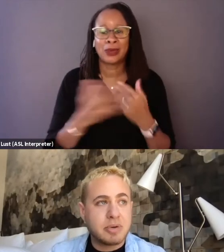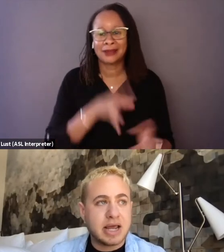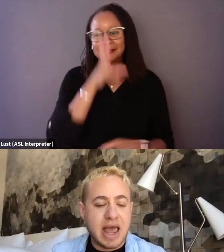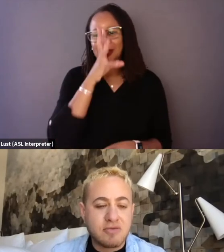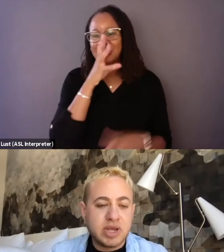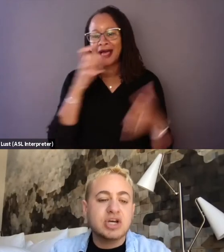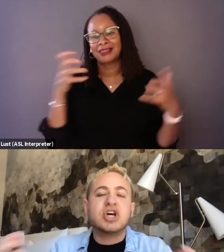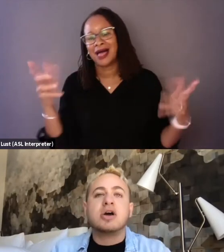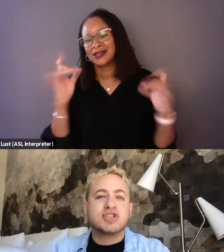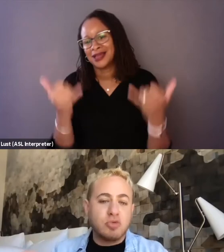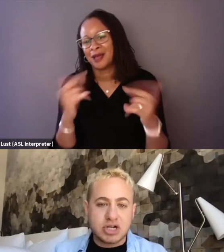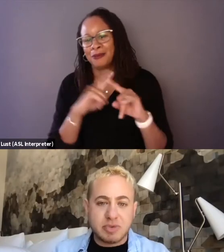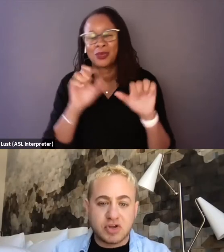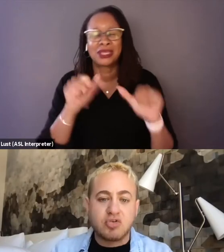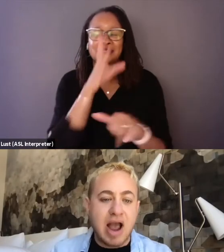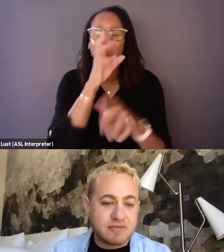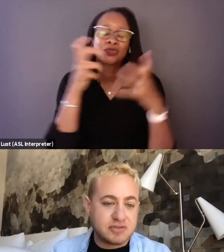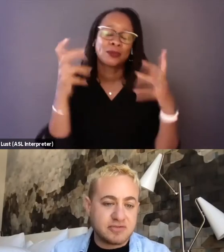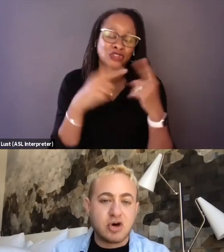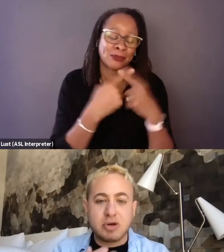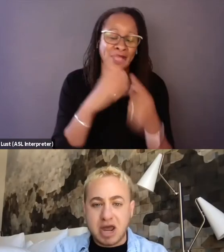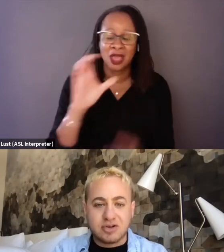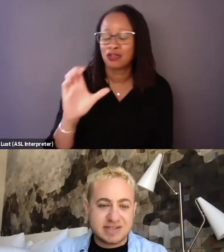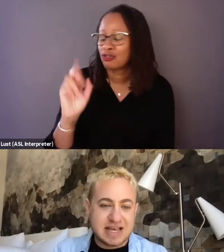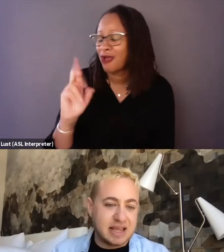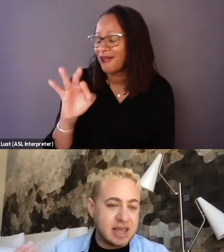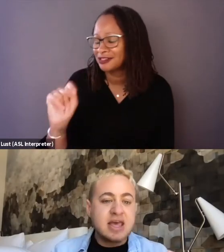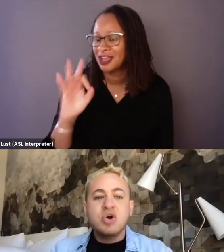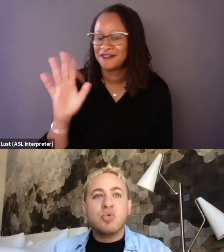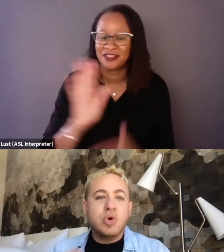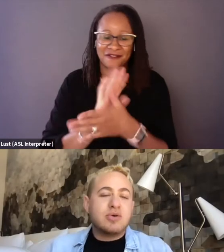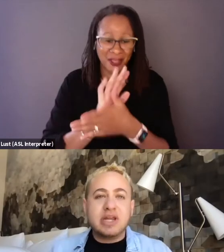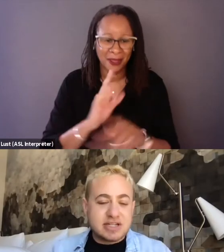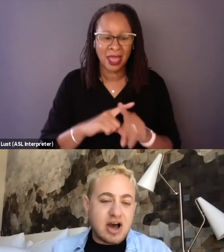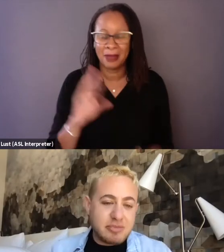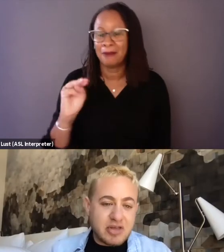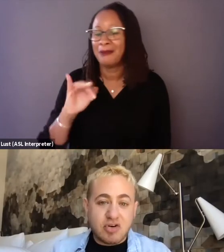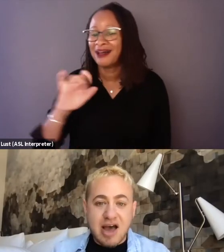but we could talk so much about the craft of the film. And Michael has said like, we don't need to talk about the craft